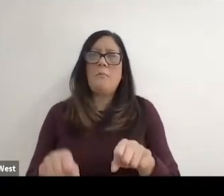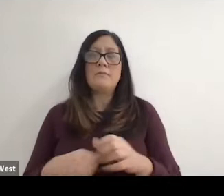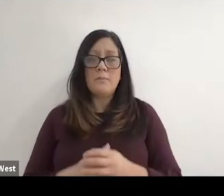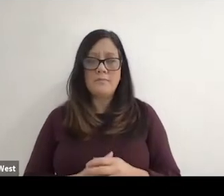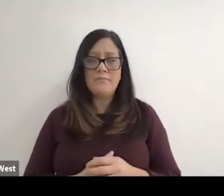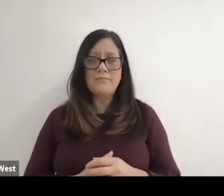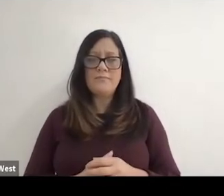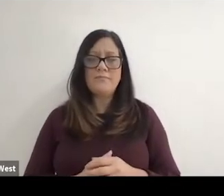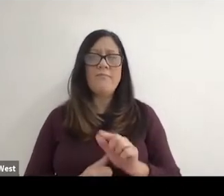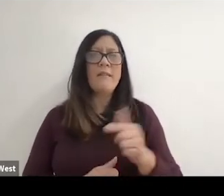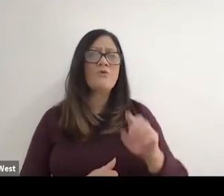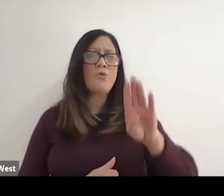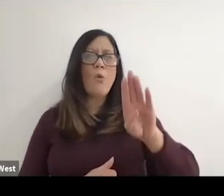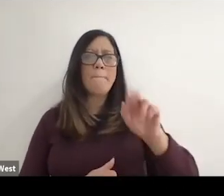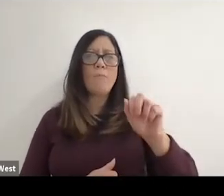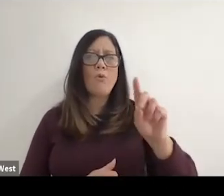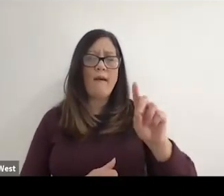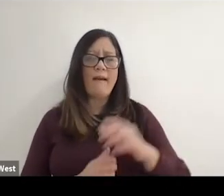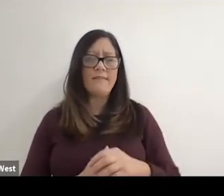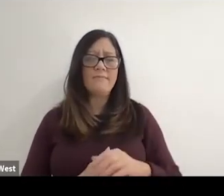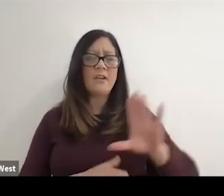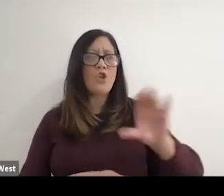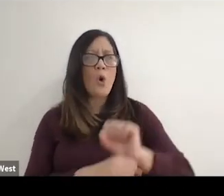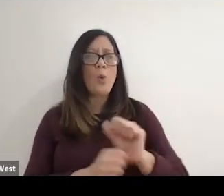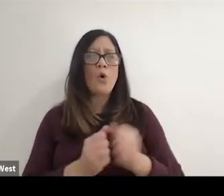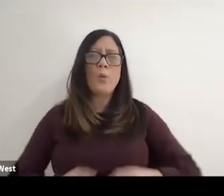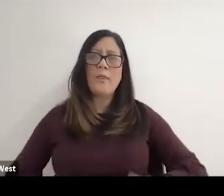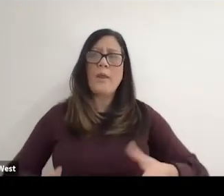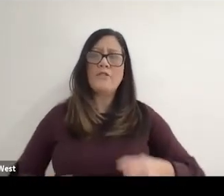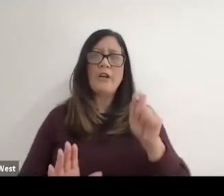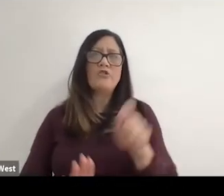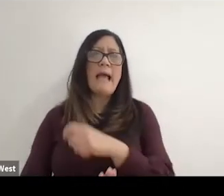So Brad, in your work with wheelchair tennis, I think one of the great accomplishments